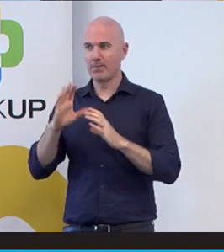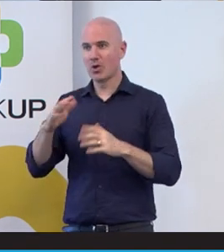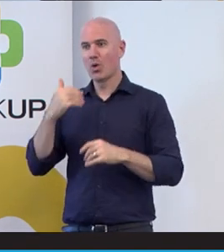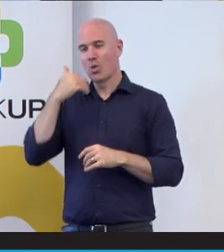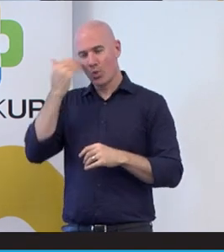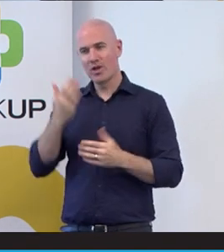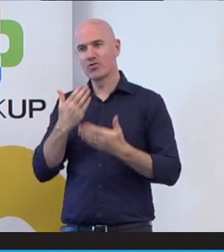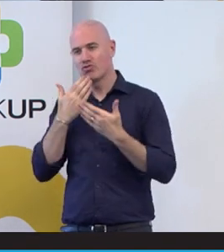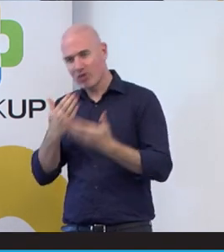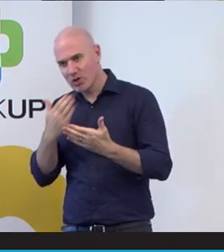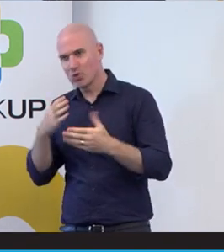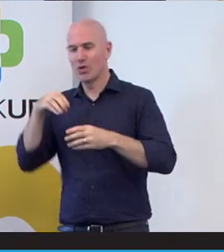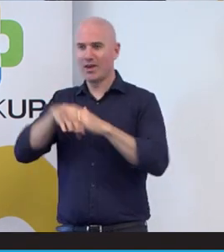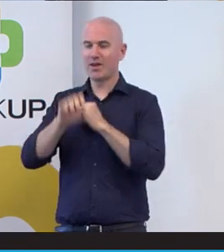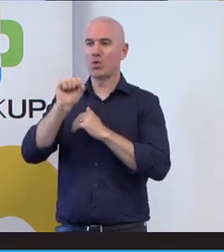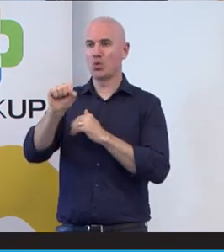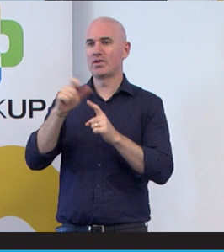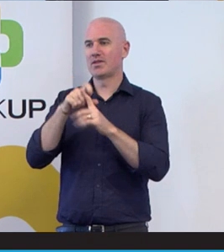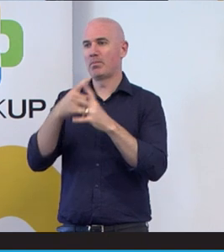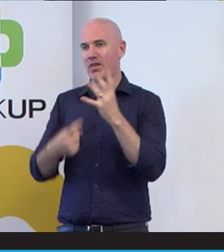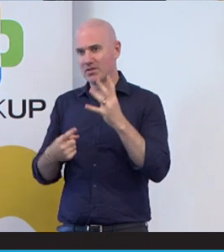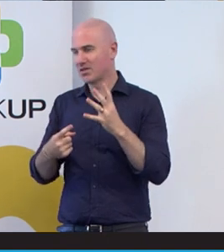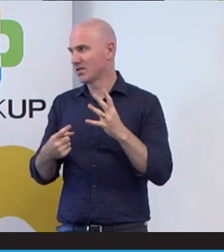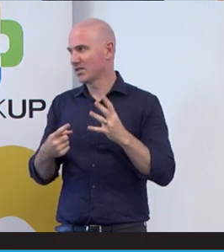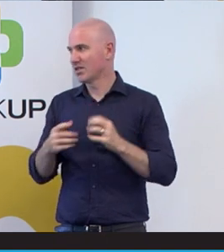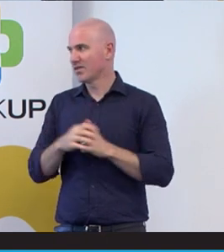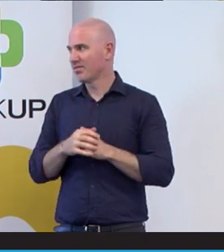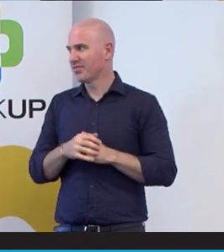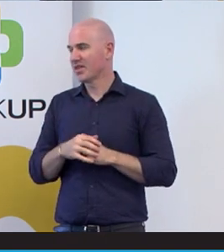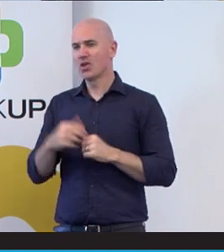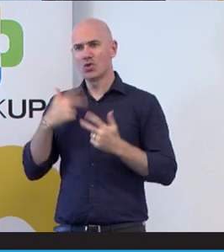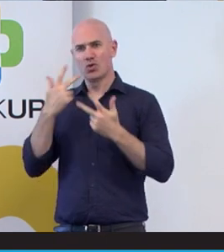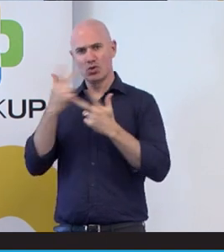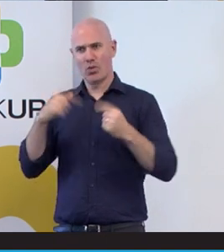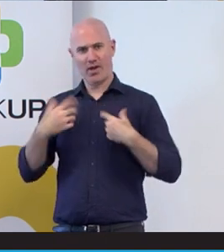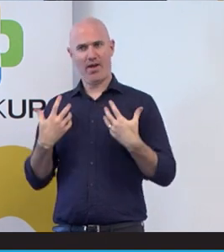in your disability rather than you know. Show what you have for the world.